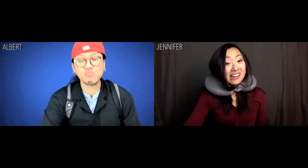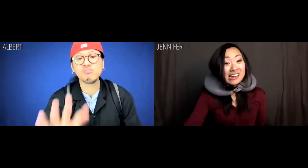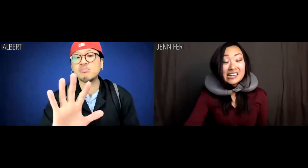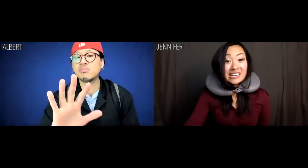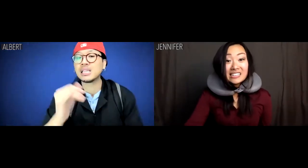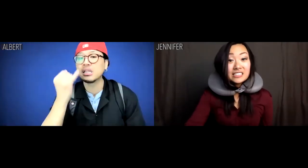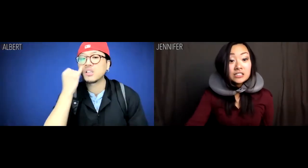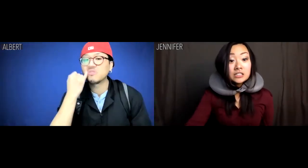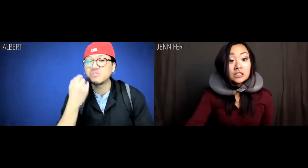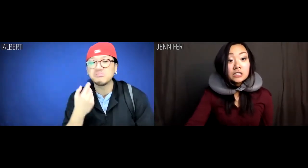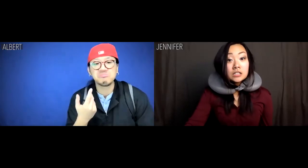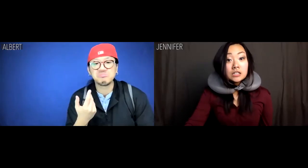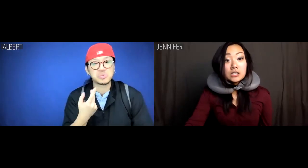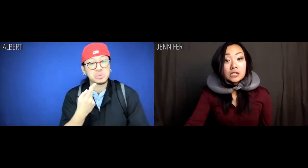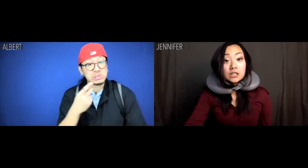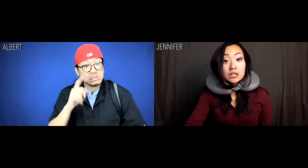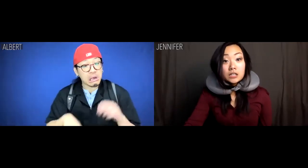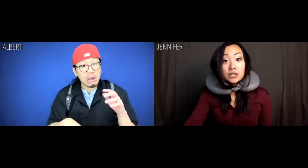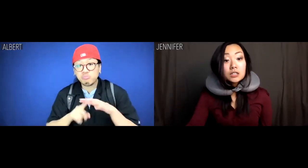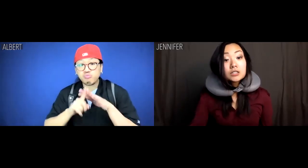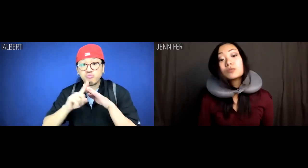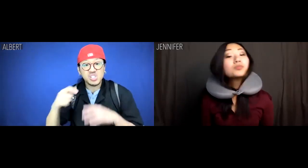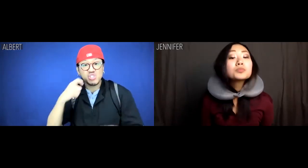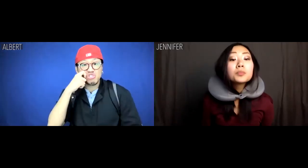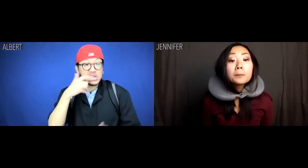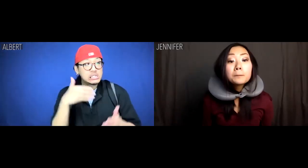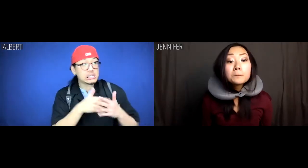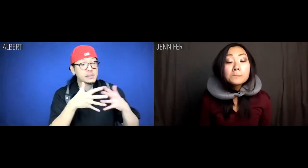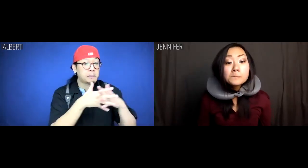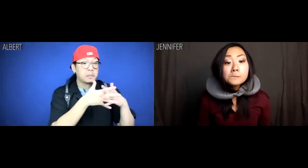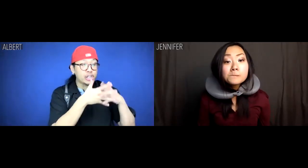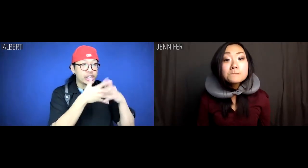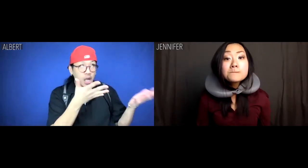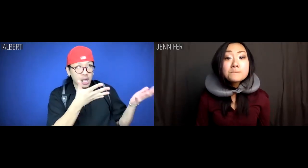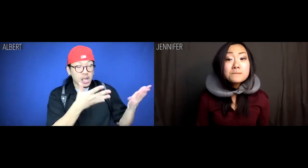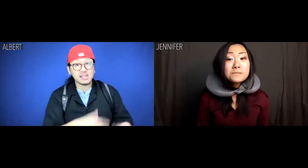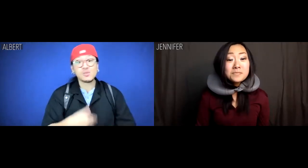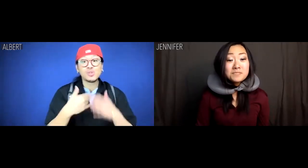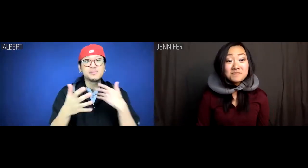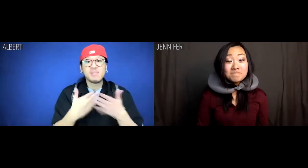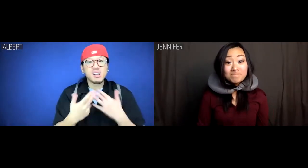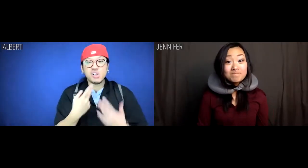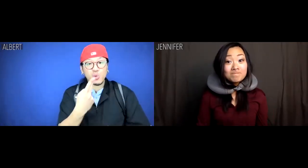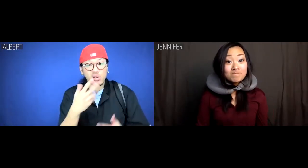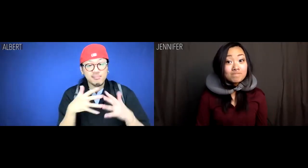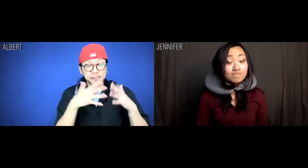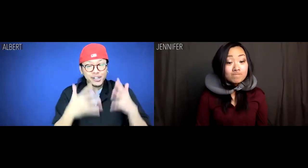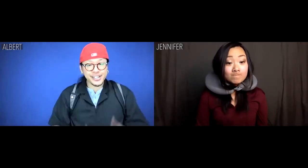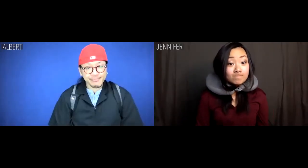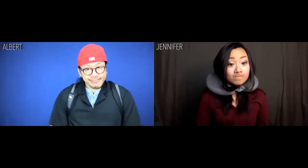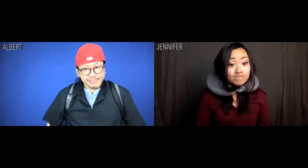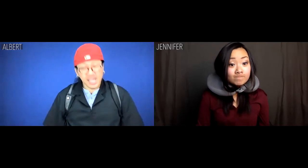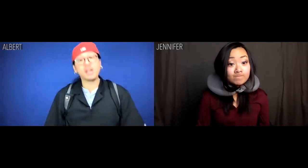Albert: If we can't escape a racialized context in America, despite being Americans,